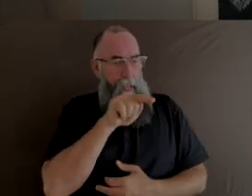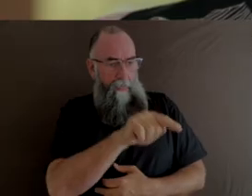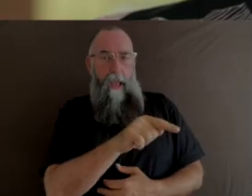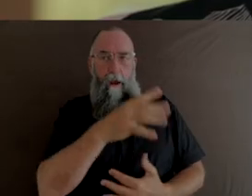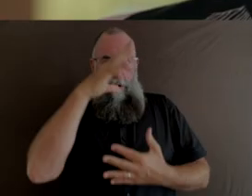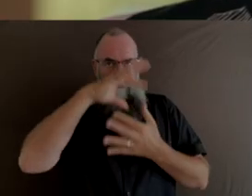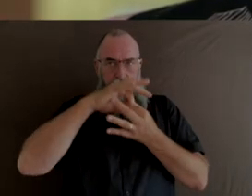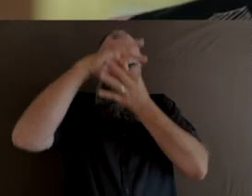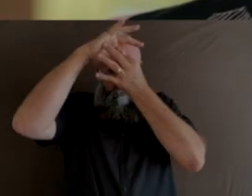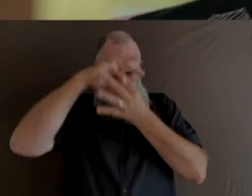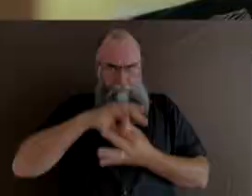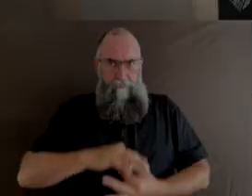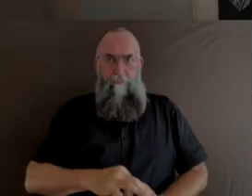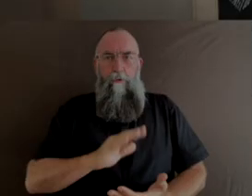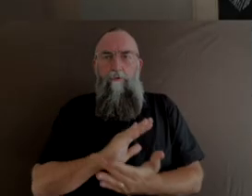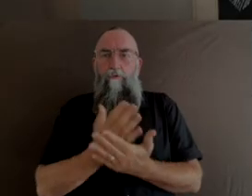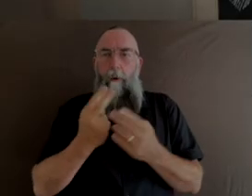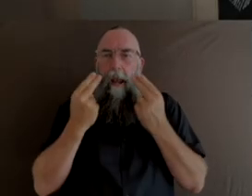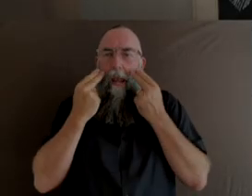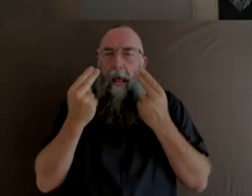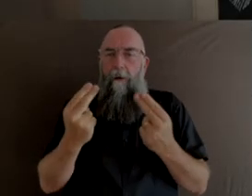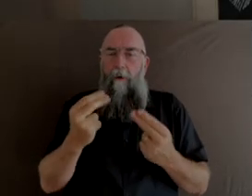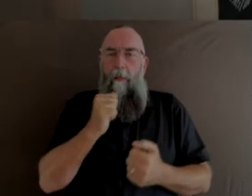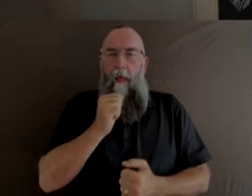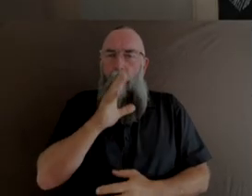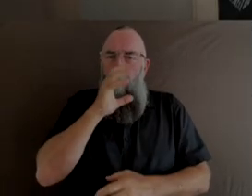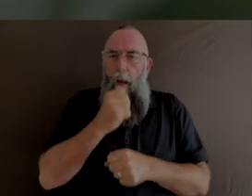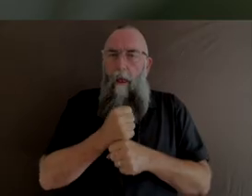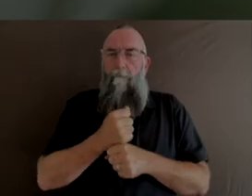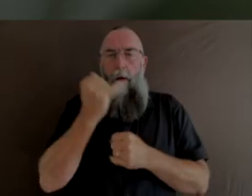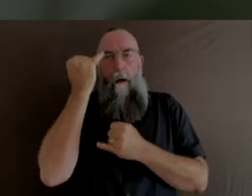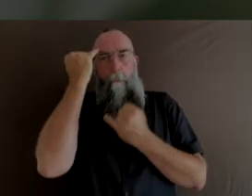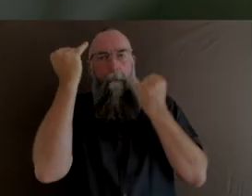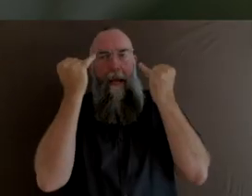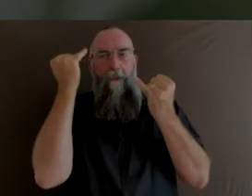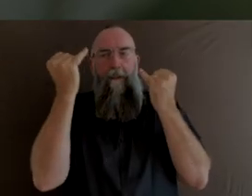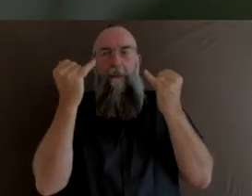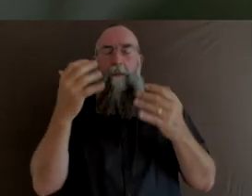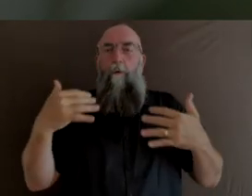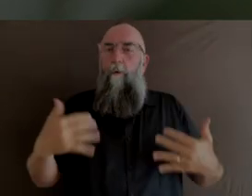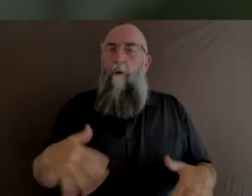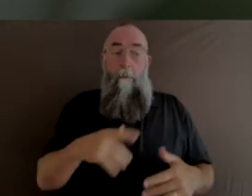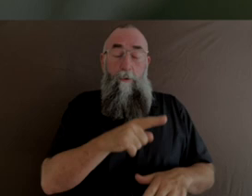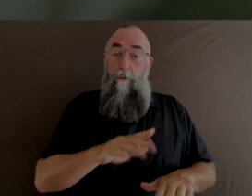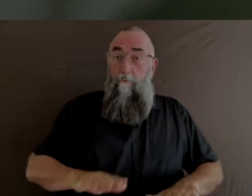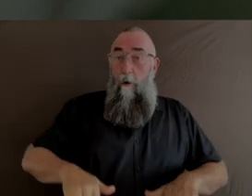their true nature, their source and imagination. Being brought up in a Western culture,